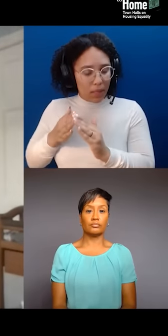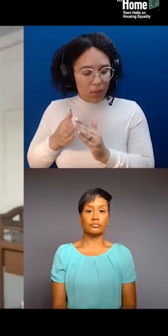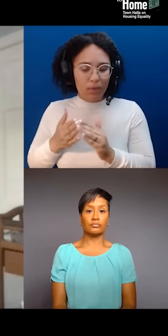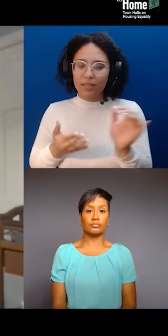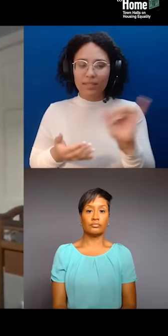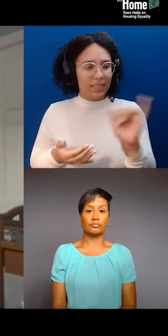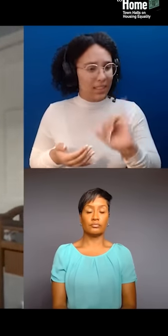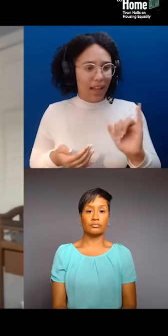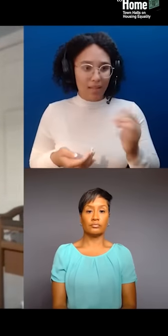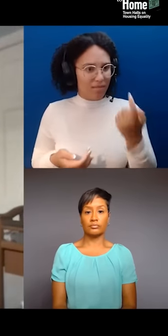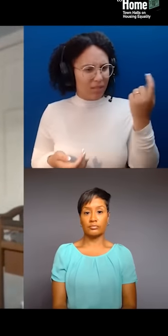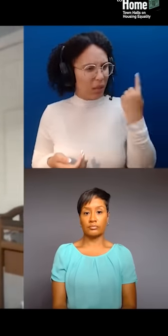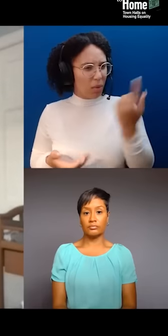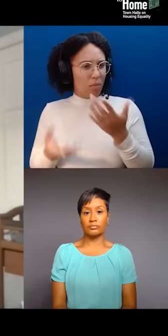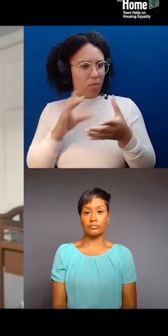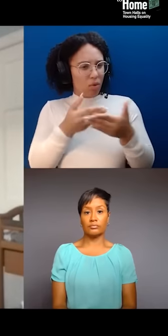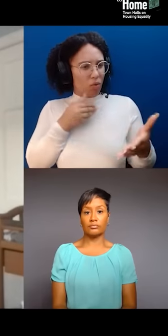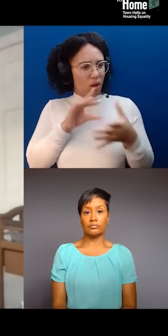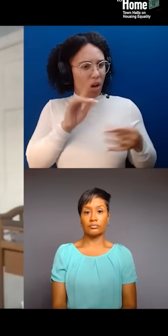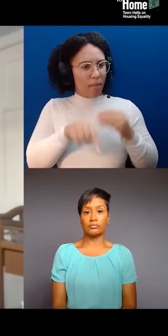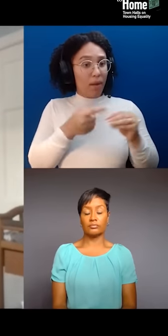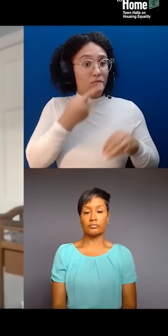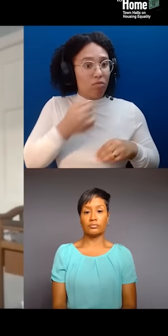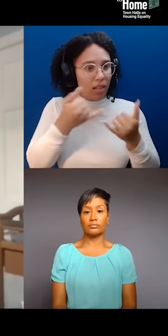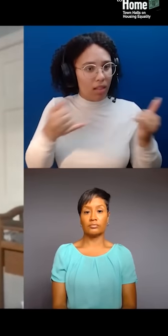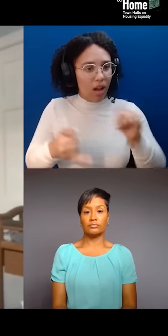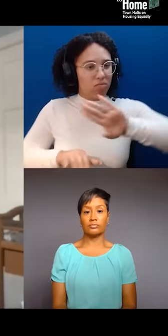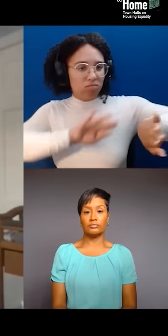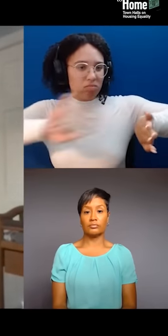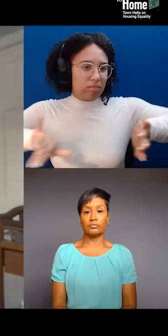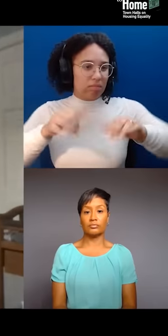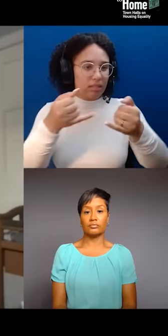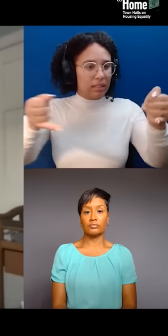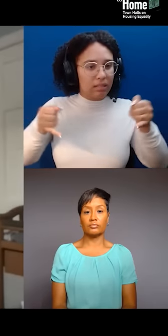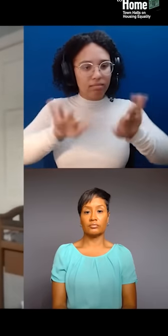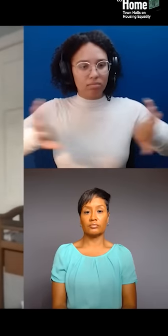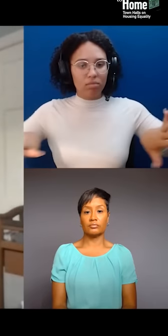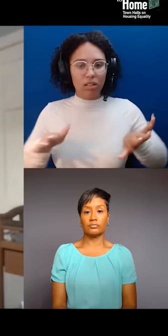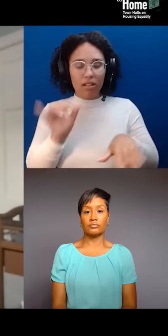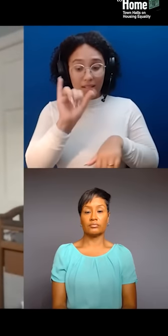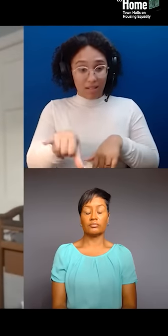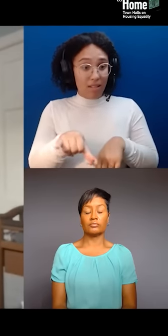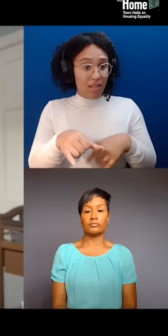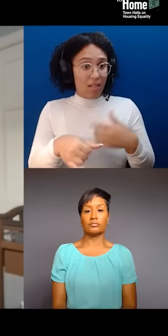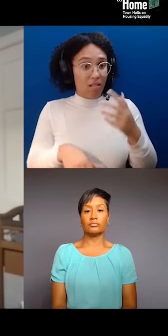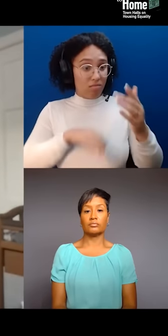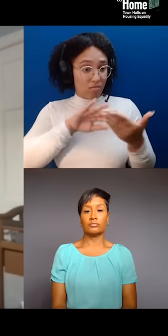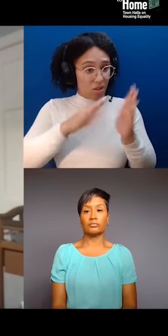Right? That are divesting from our communities are the same communities that are, you know,